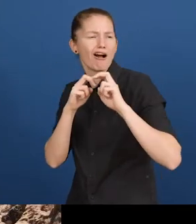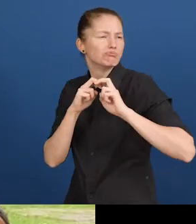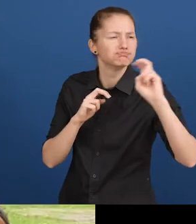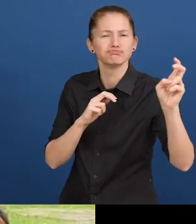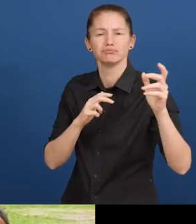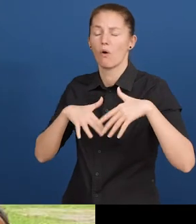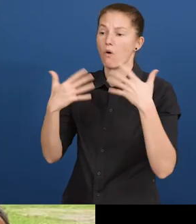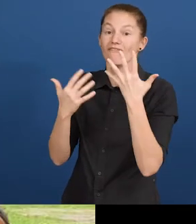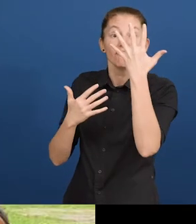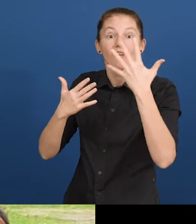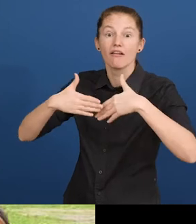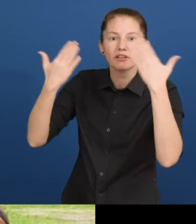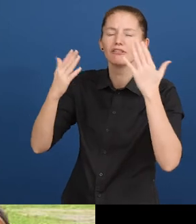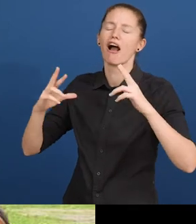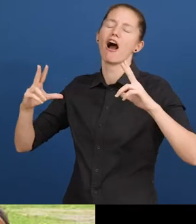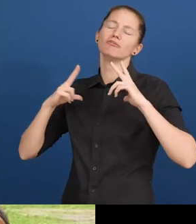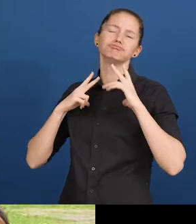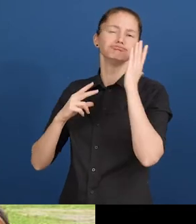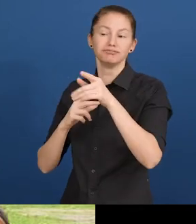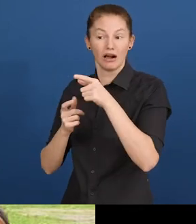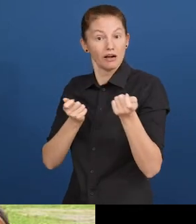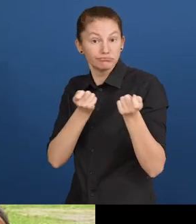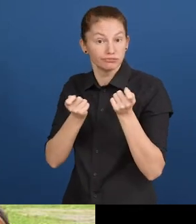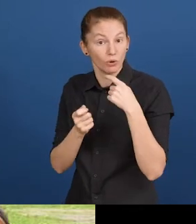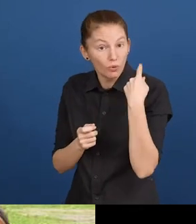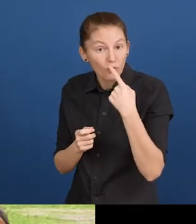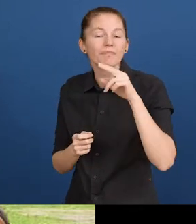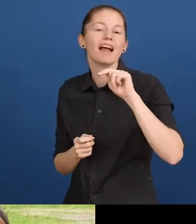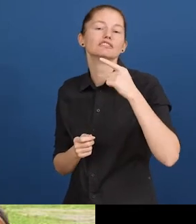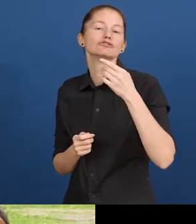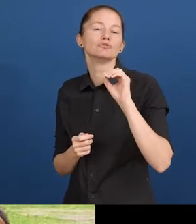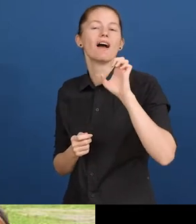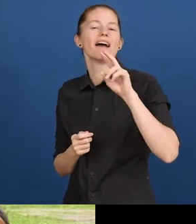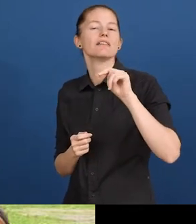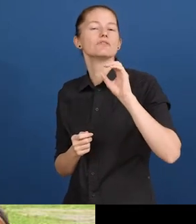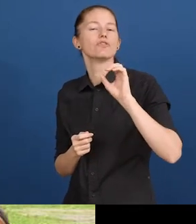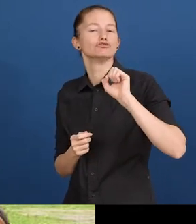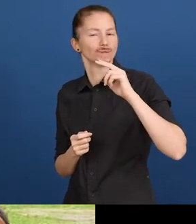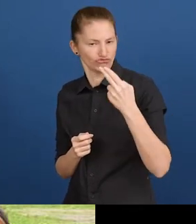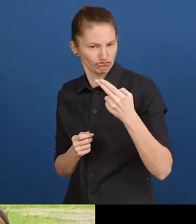five-day vacations, developed by the NGO ENOSH. The offer